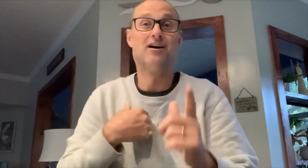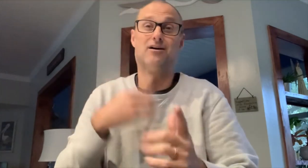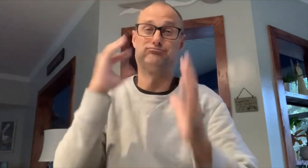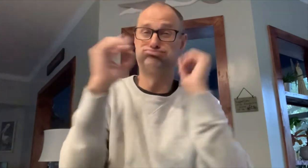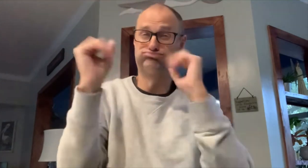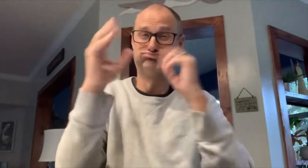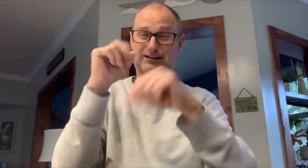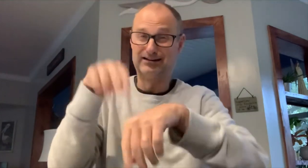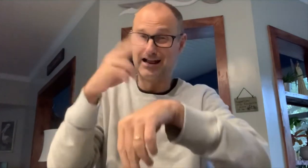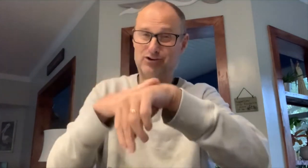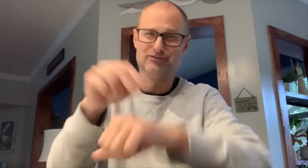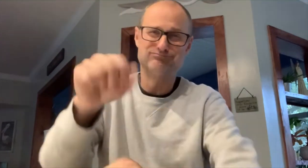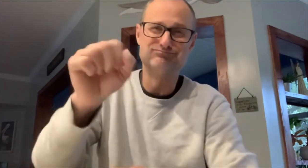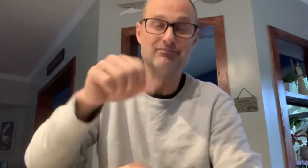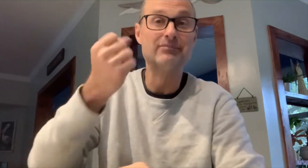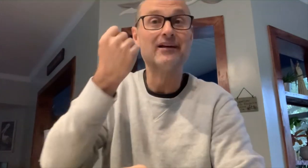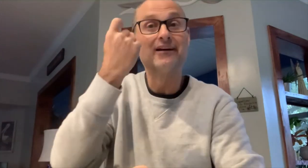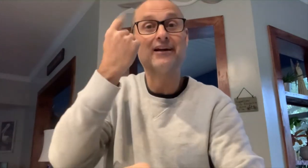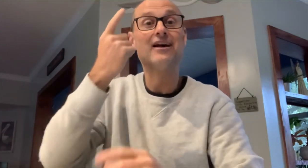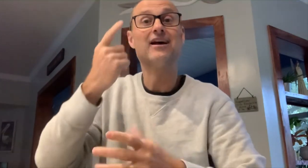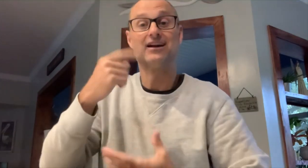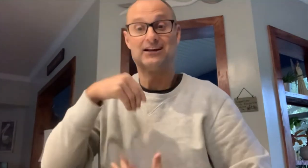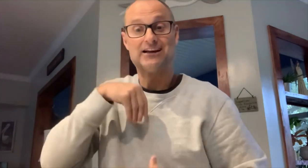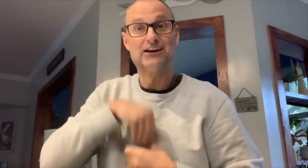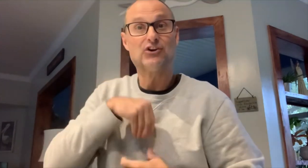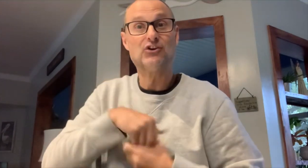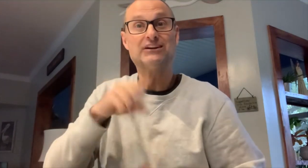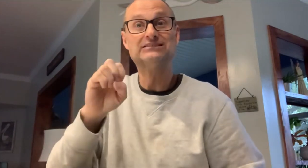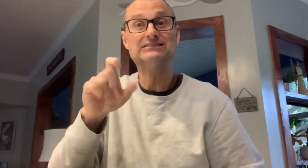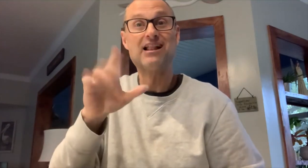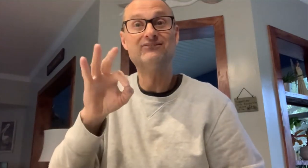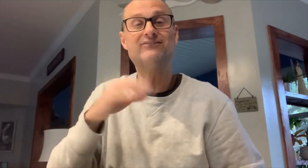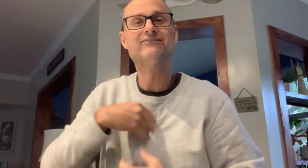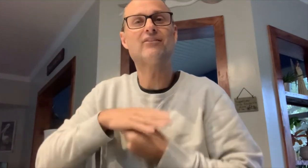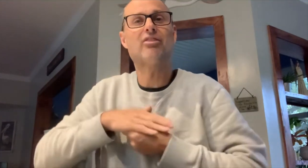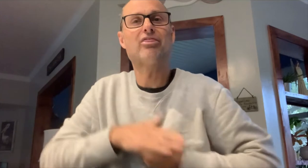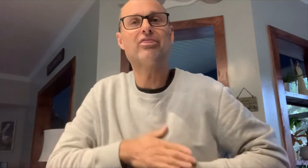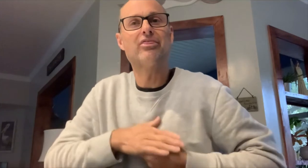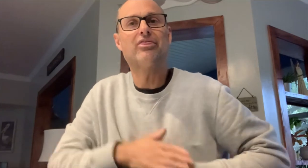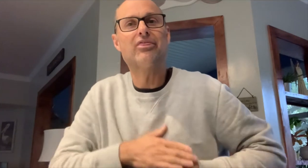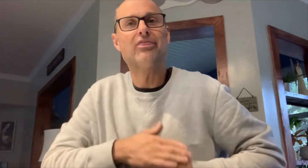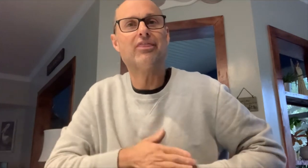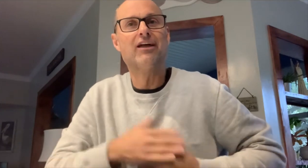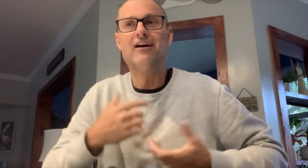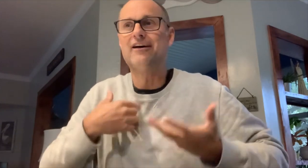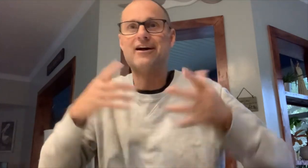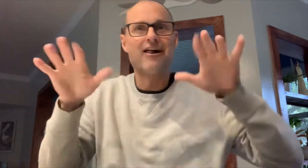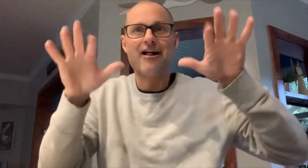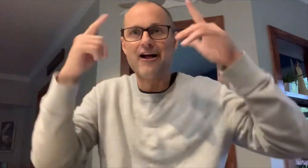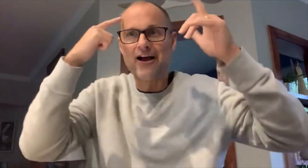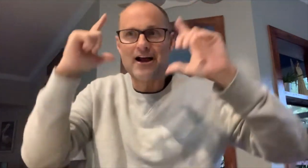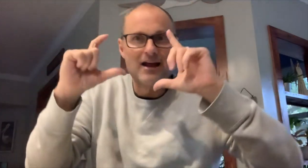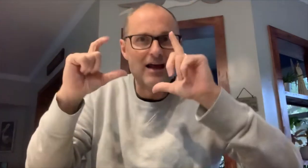I also immersed myself in photography. Sure! I photographed nature but my inner-self was suppressed.